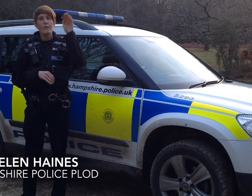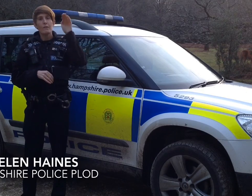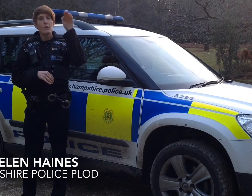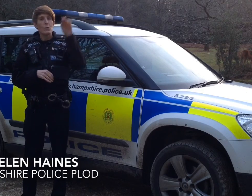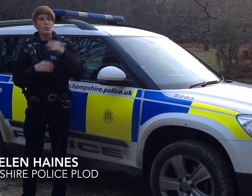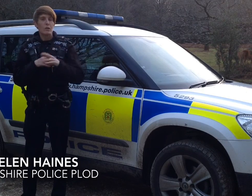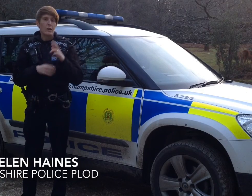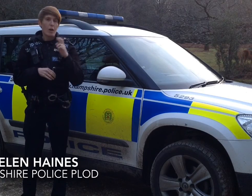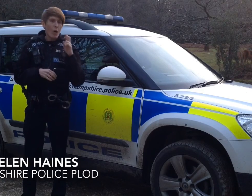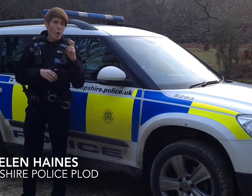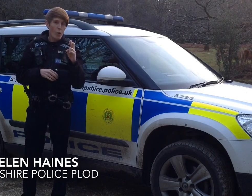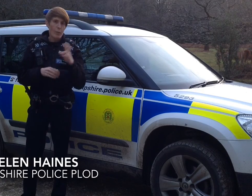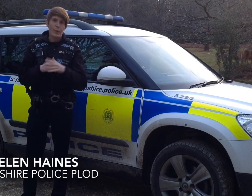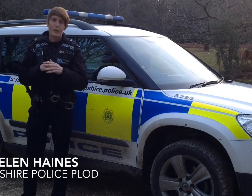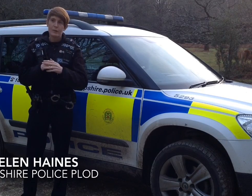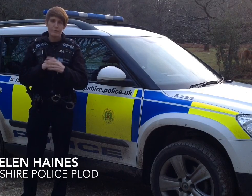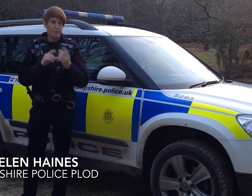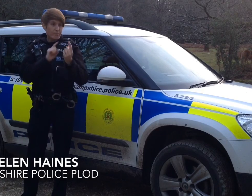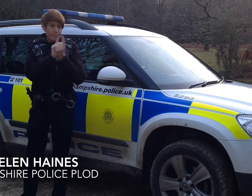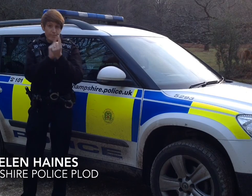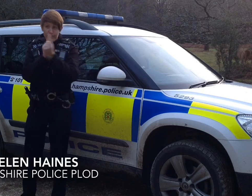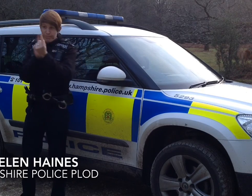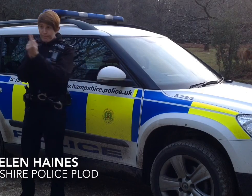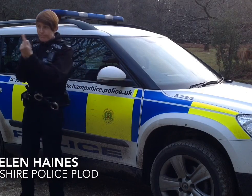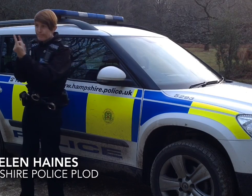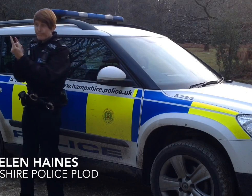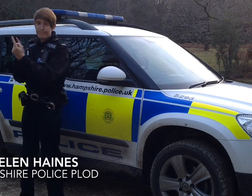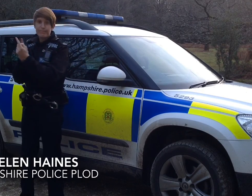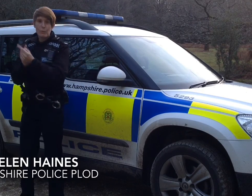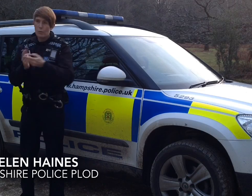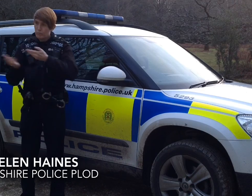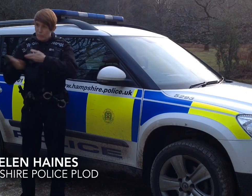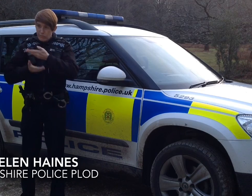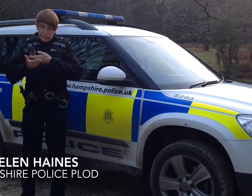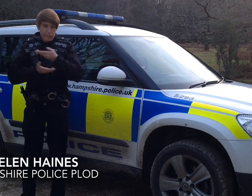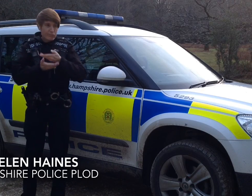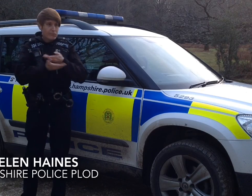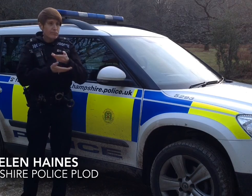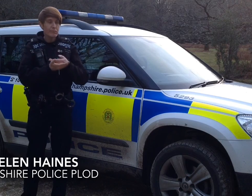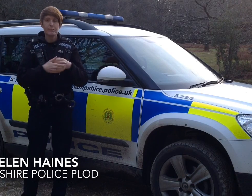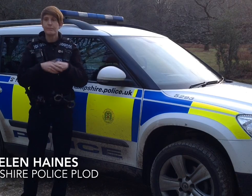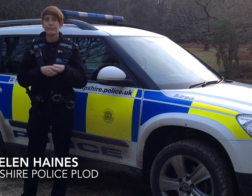In the future I hope I can meet you and have a chat!